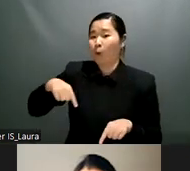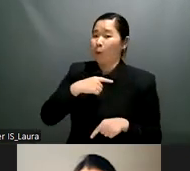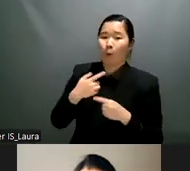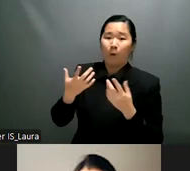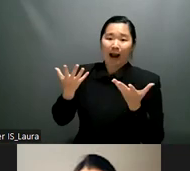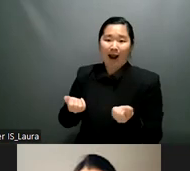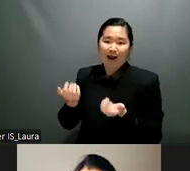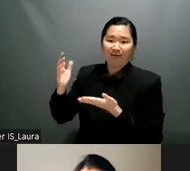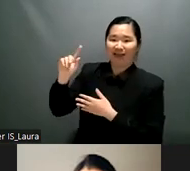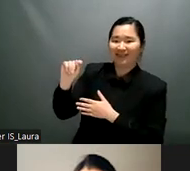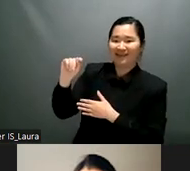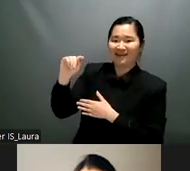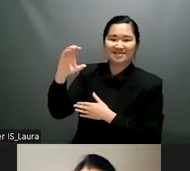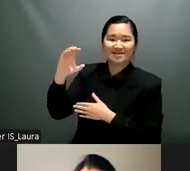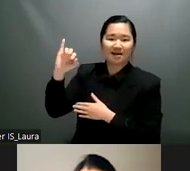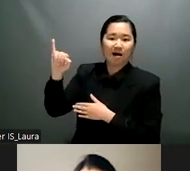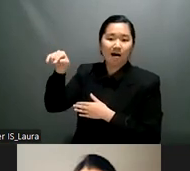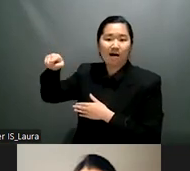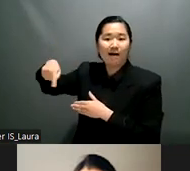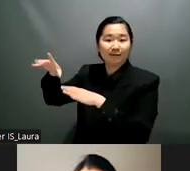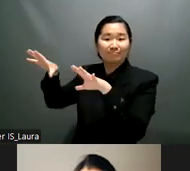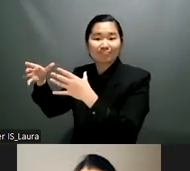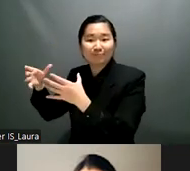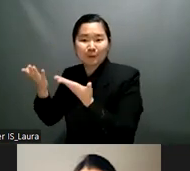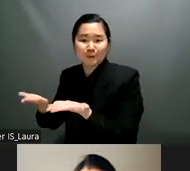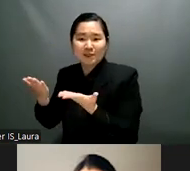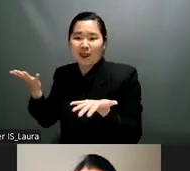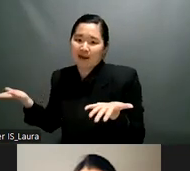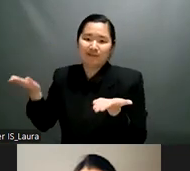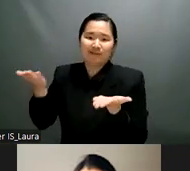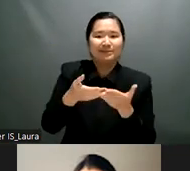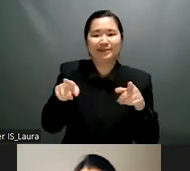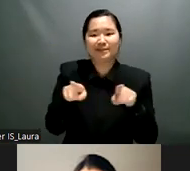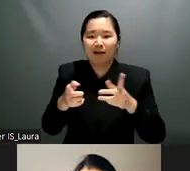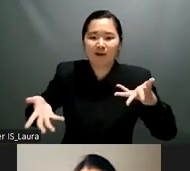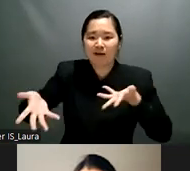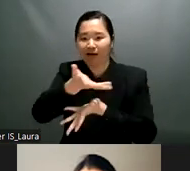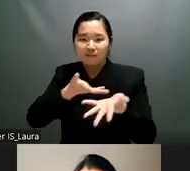so we've had a lot around legal harmonization that was spoken about when we talked about the